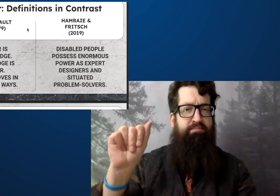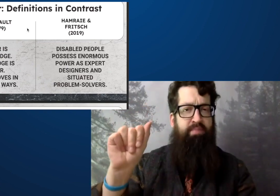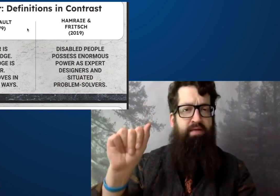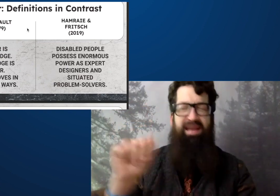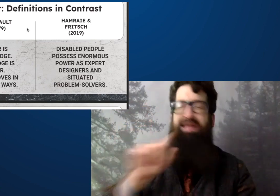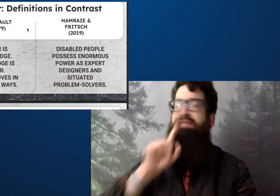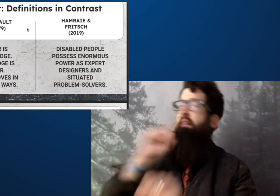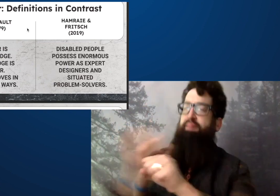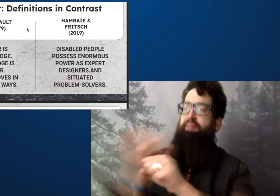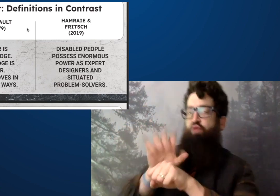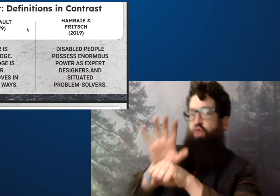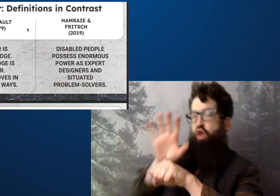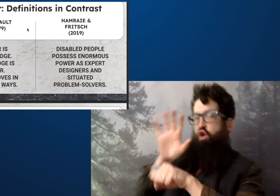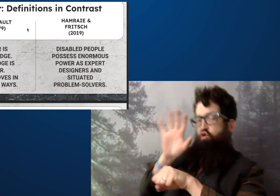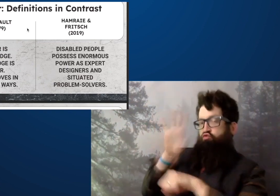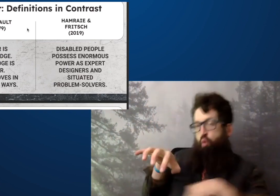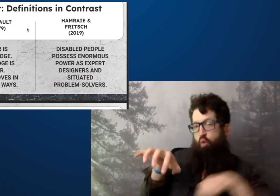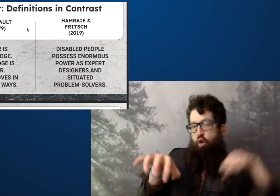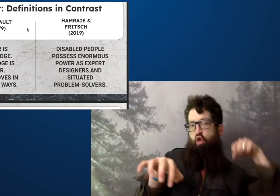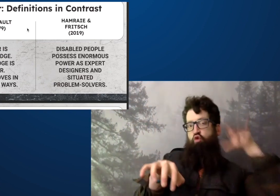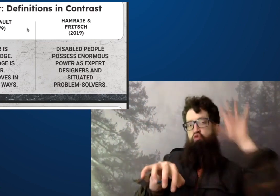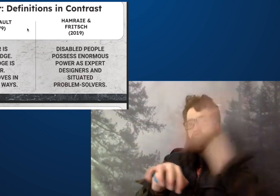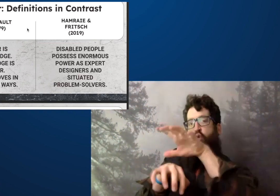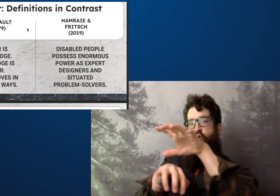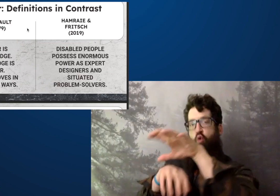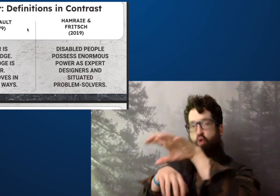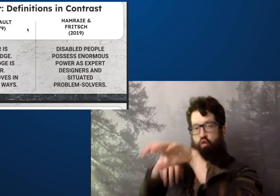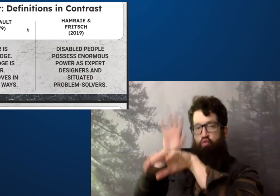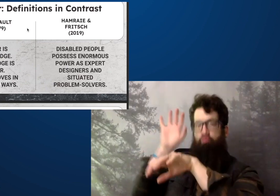and protests from the disability community.